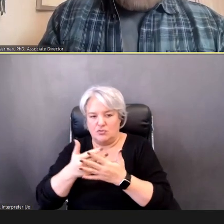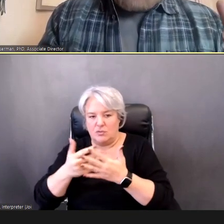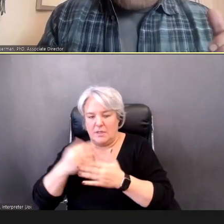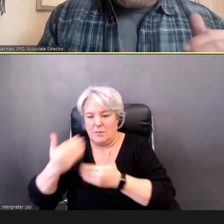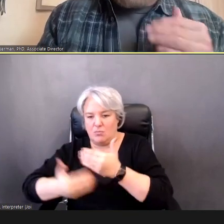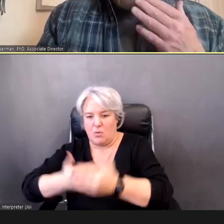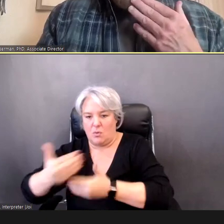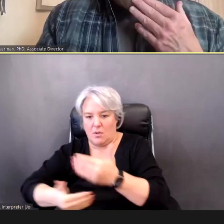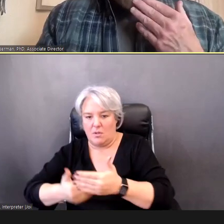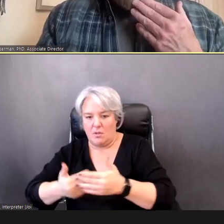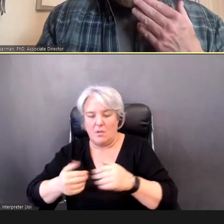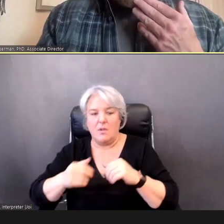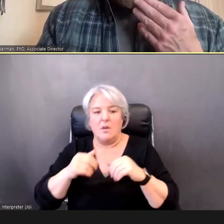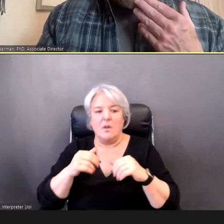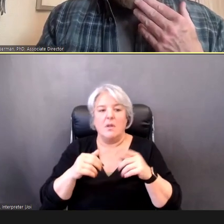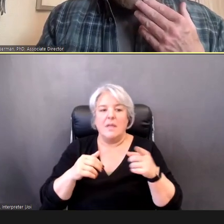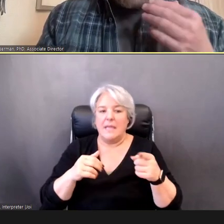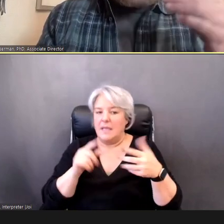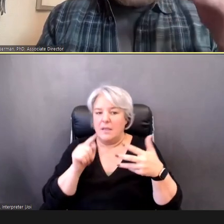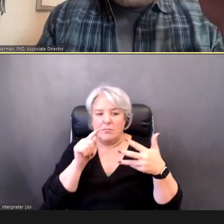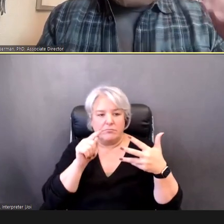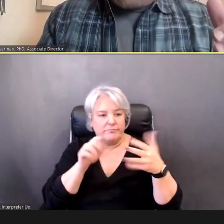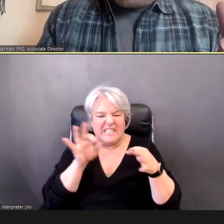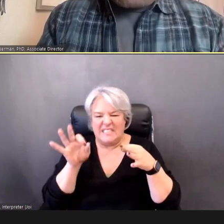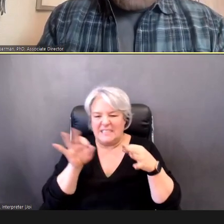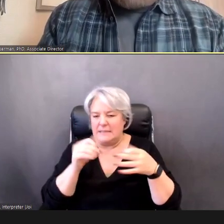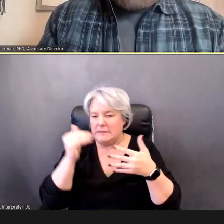DR. And it walks you through it step by step.